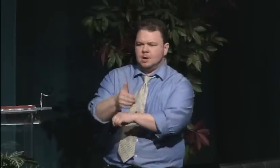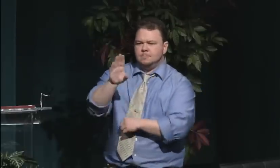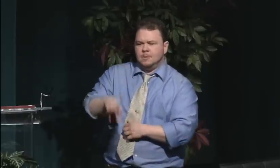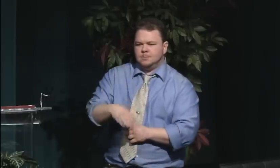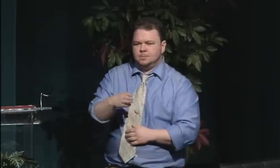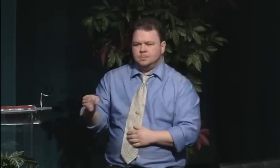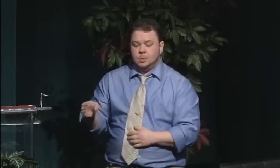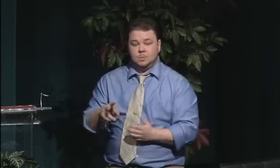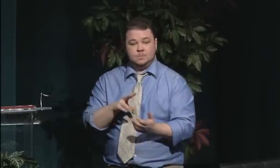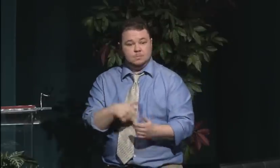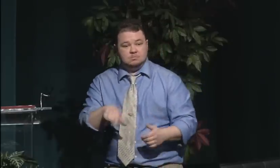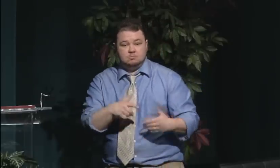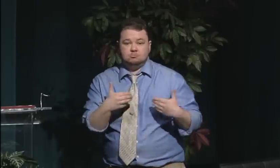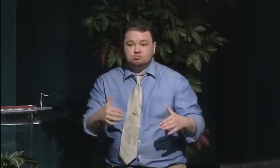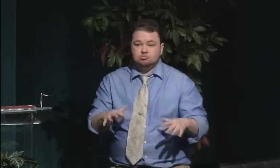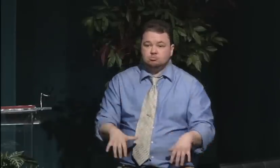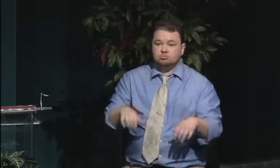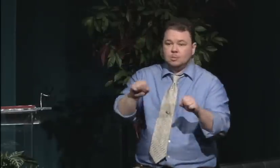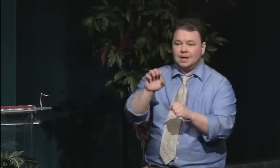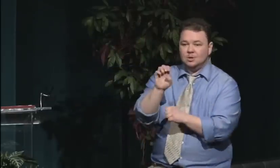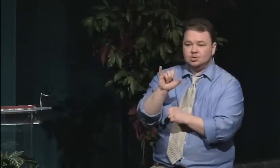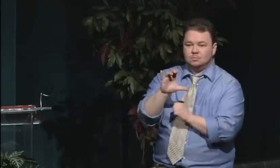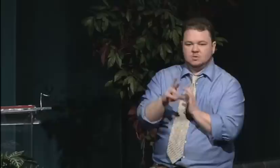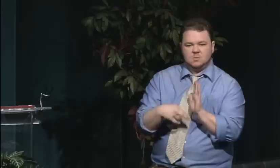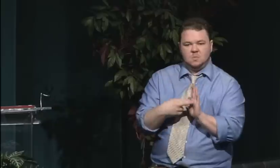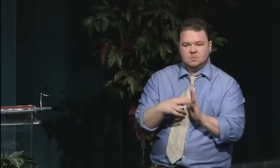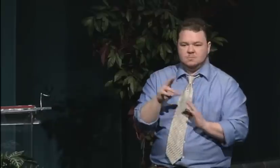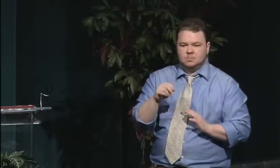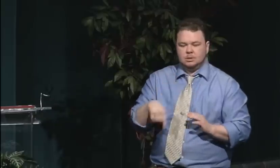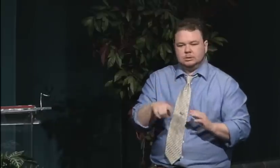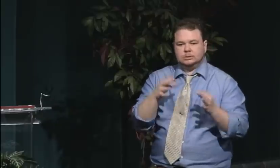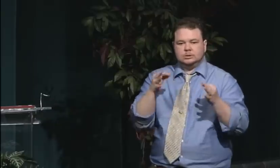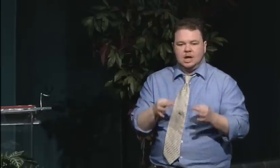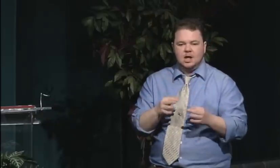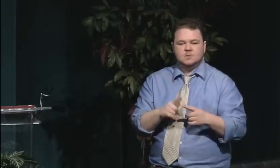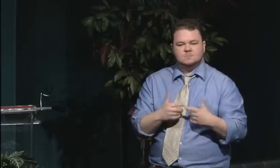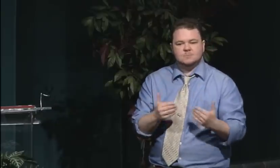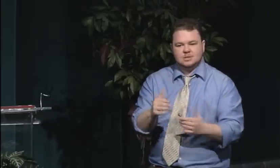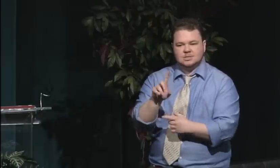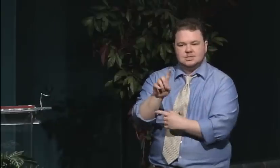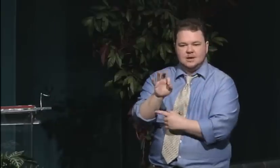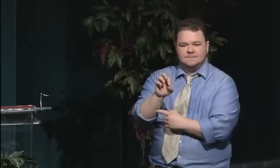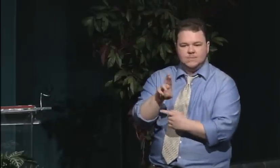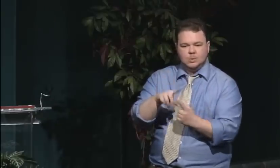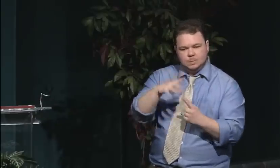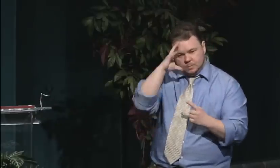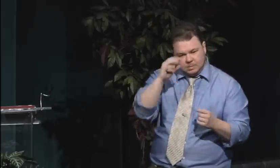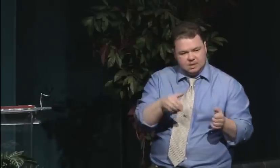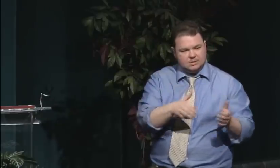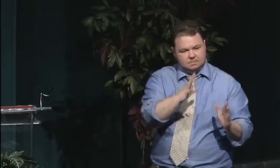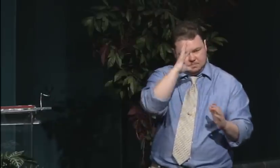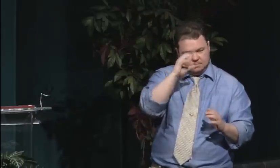their resistance and their critique to climbing the social ladder here on Kendall Green,